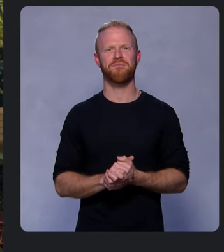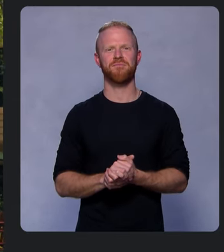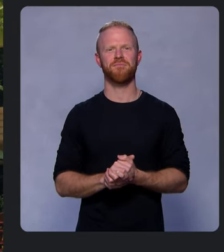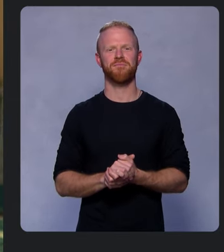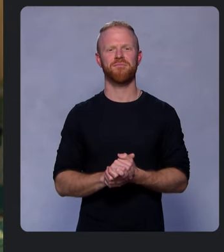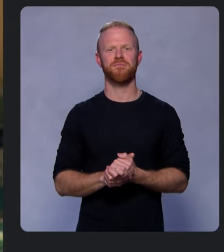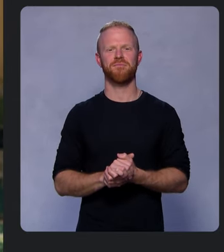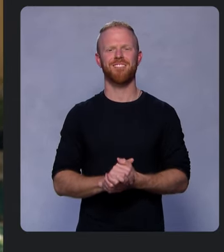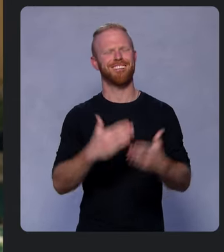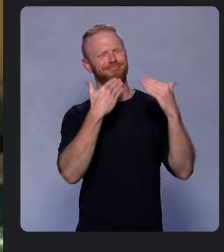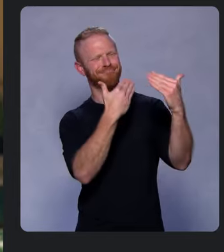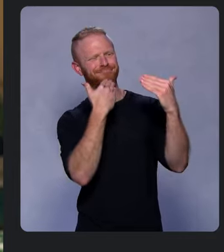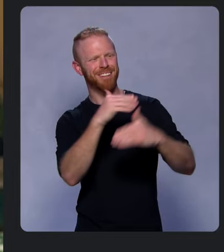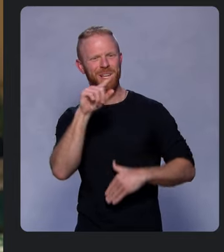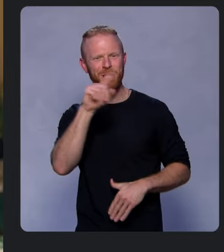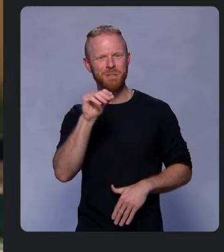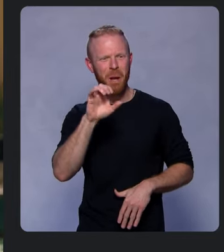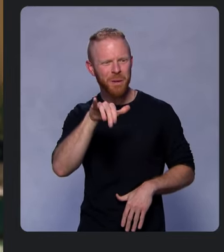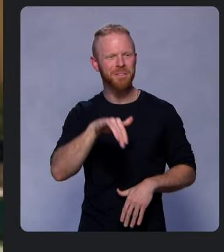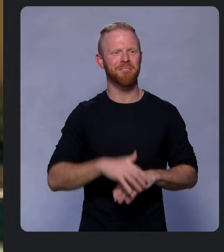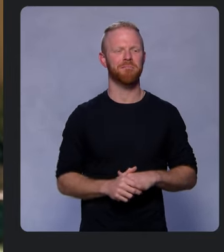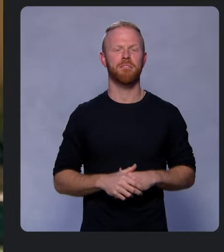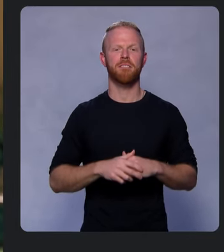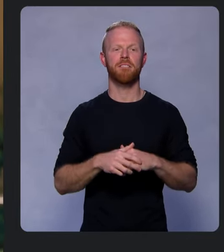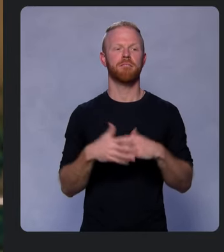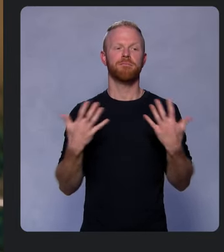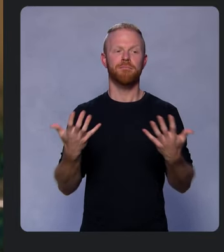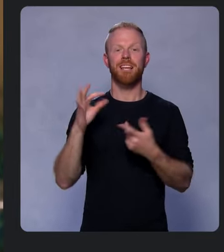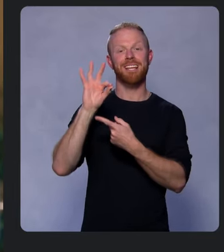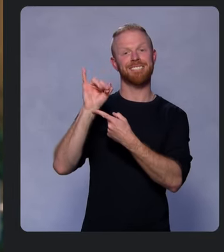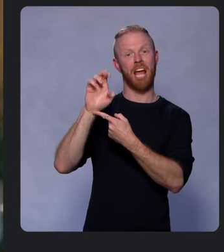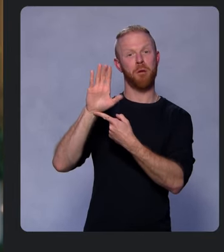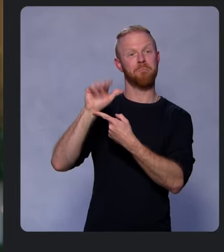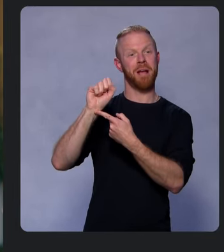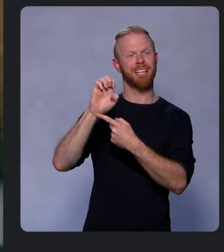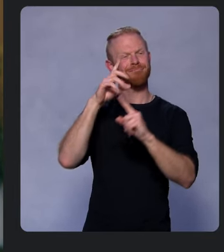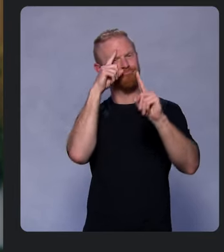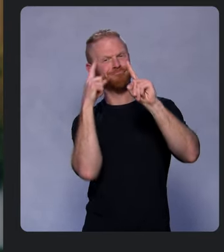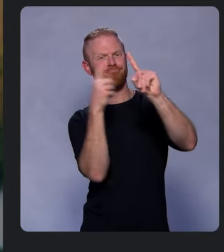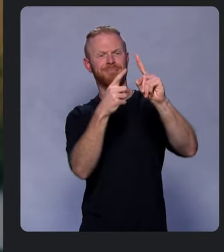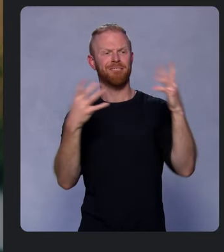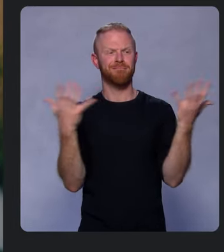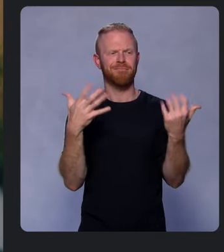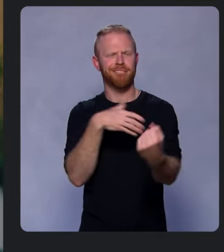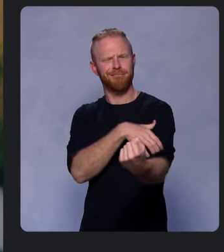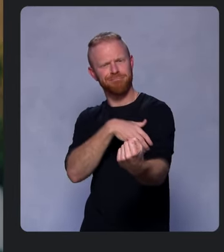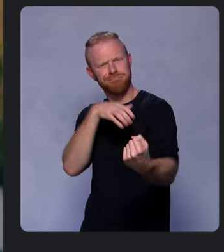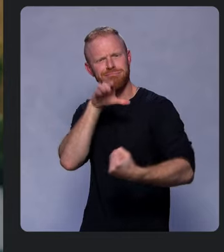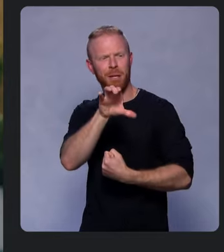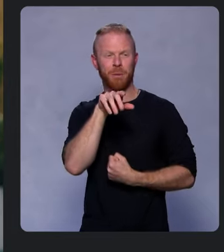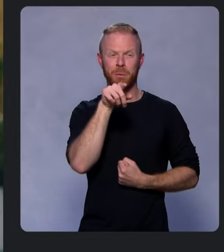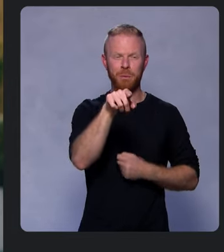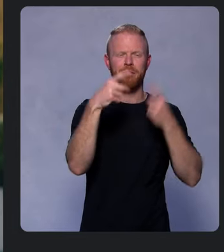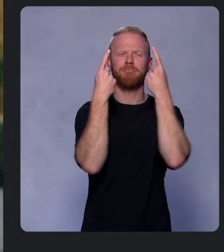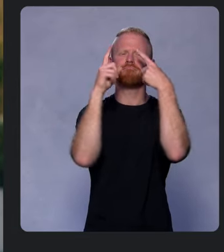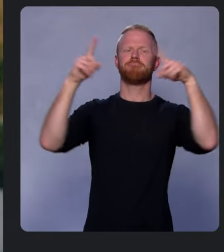[Francis Ma] Thanks, Zoe. Our mission for Firebase is to empower you to succeed by making it easy